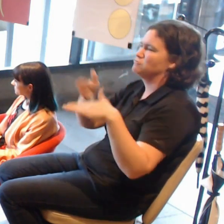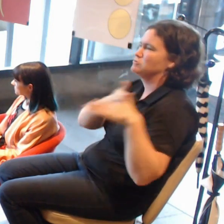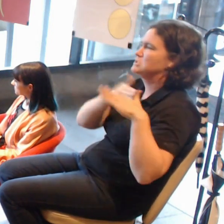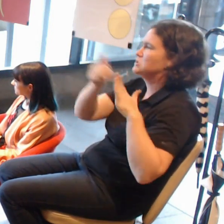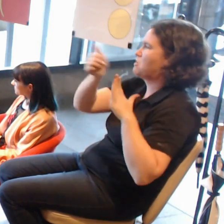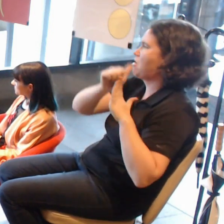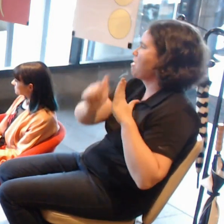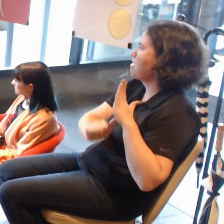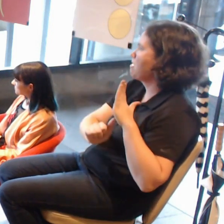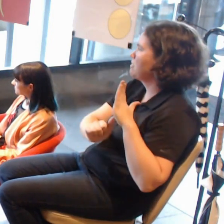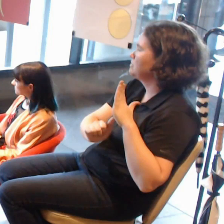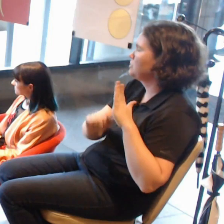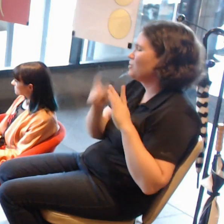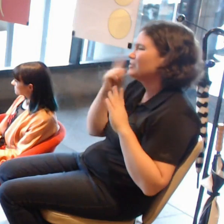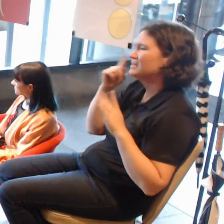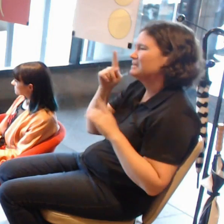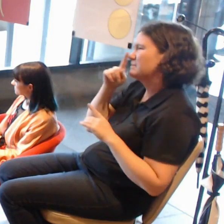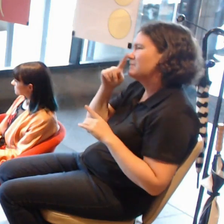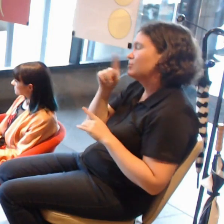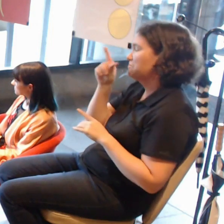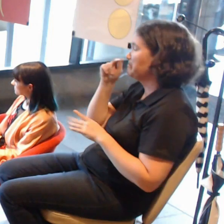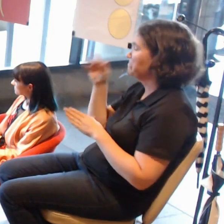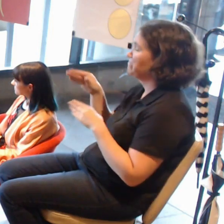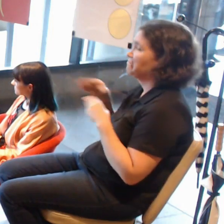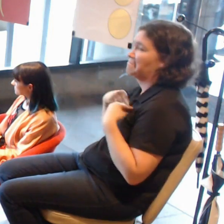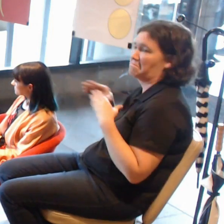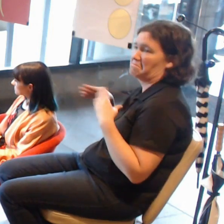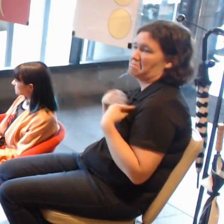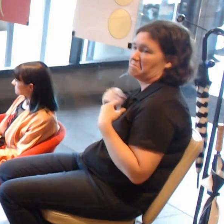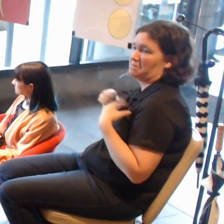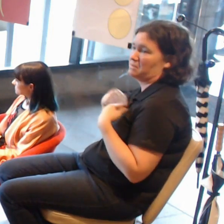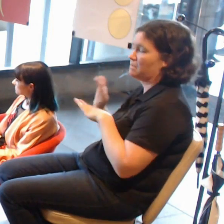Or do you think people have been quite accepting of it and bring it into the fold?